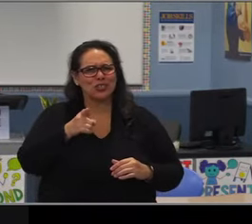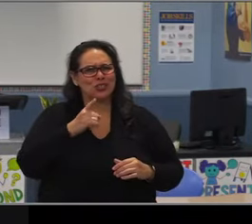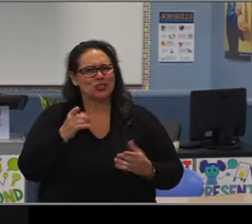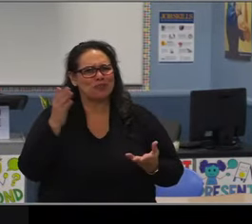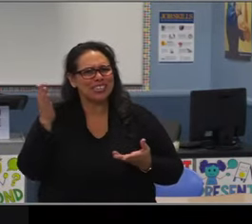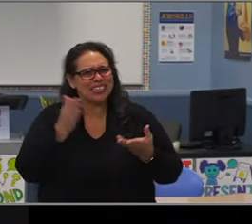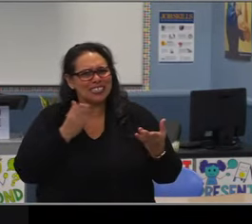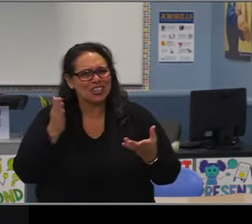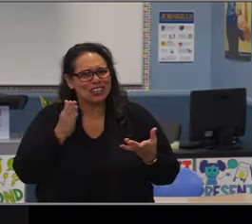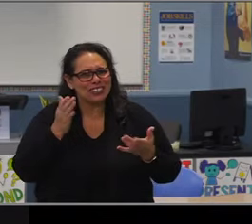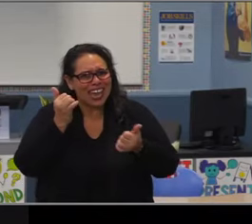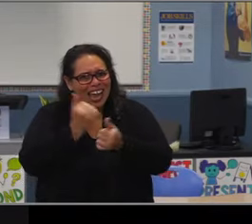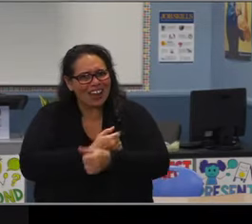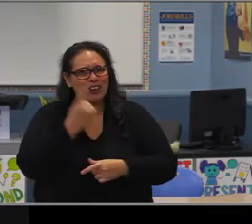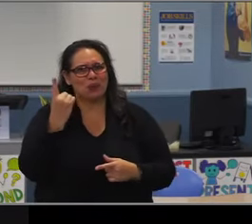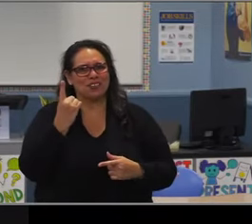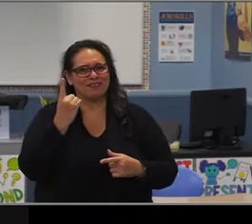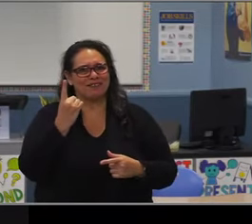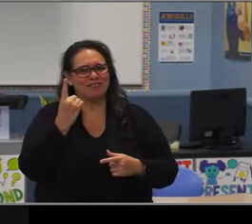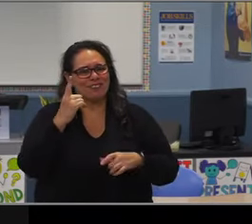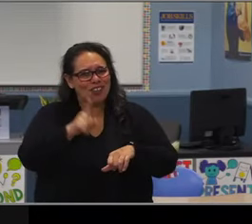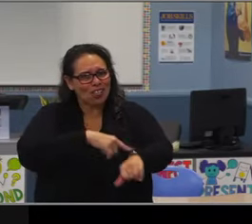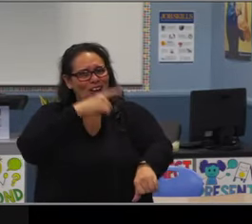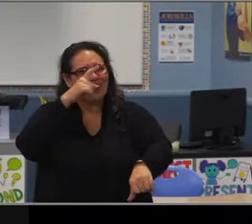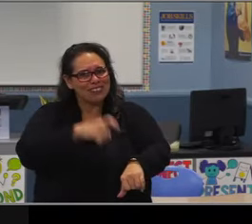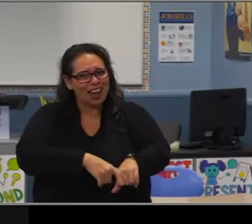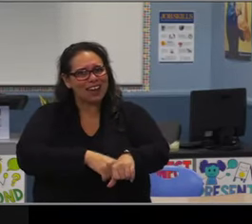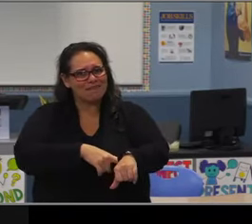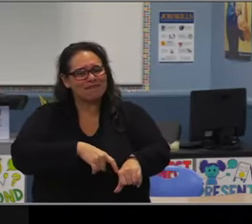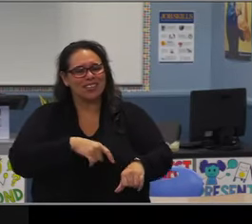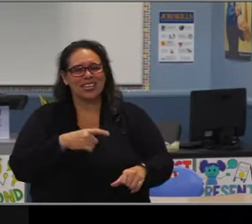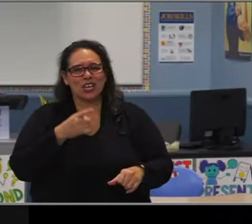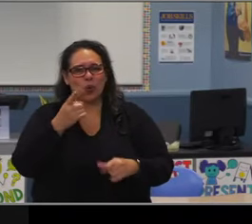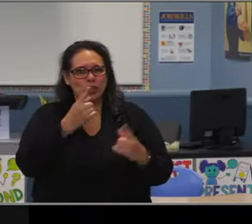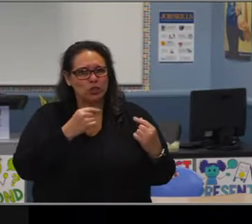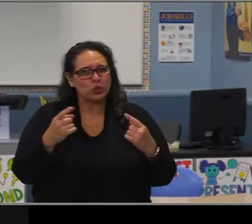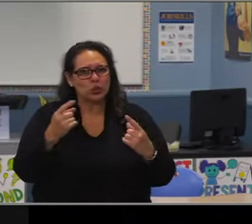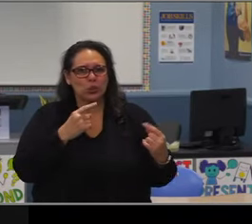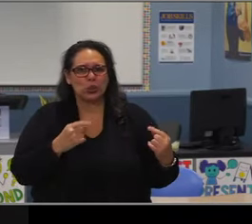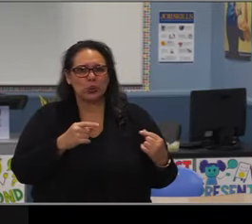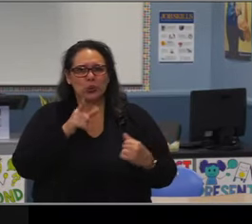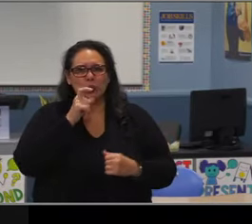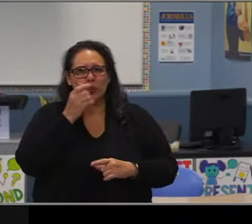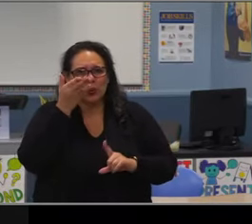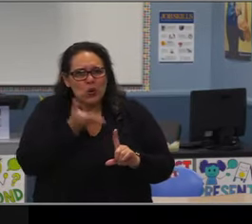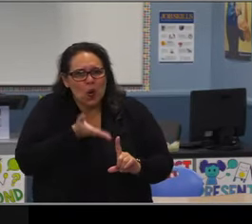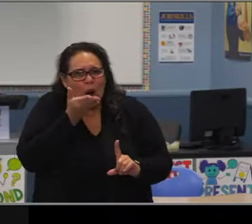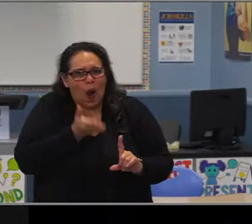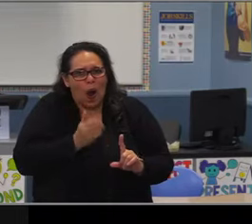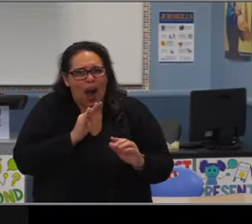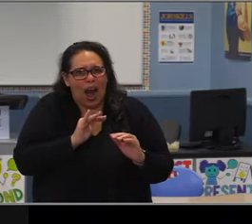Jon, I can't thank you enough for all the years of service you provided to our district. You have such a steady leadership, your eloquence,